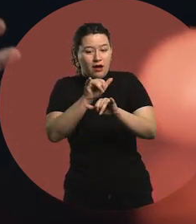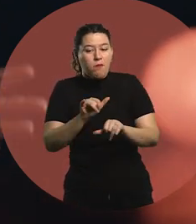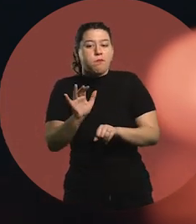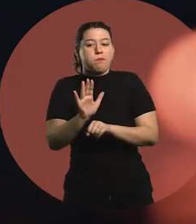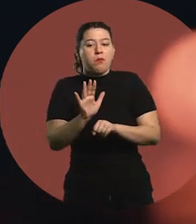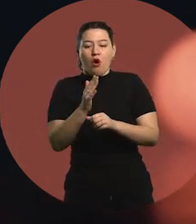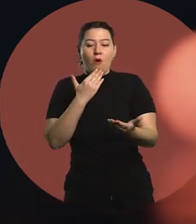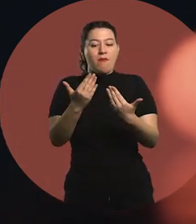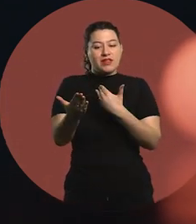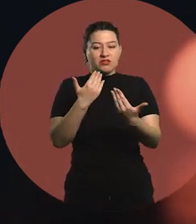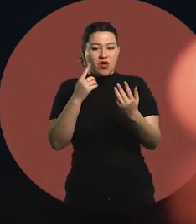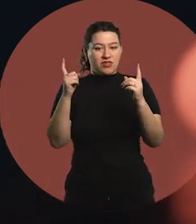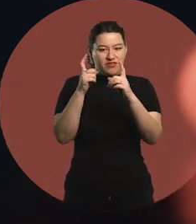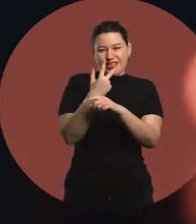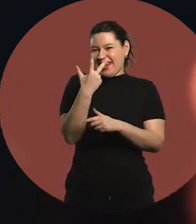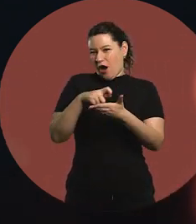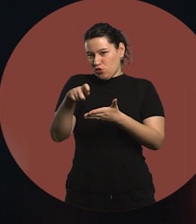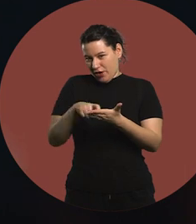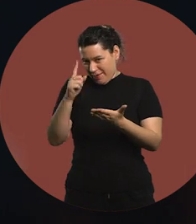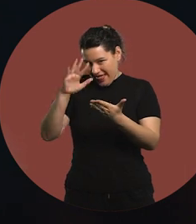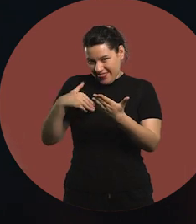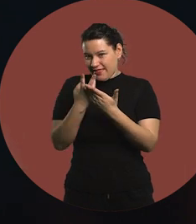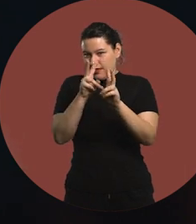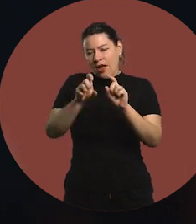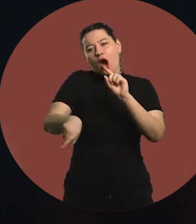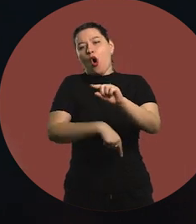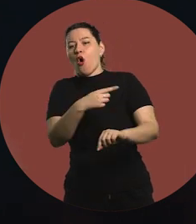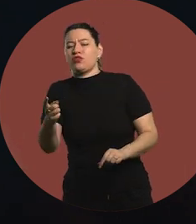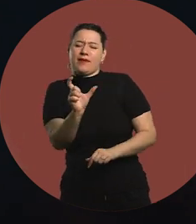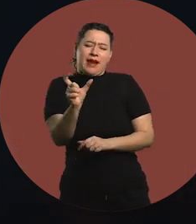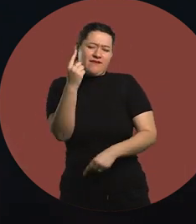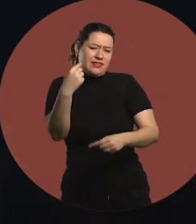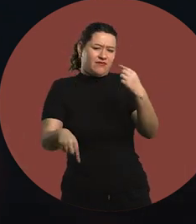They're three authors. Some call them crucial, complex.